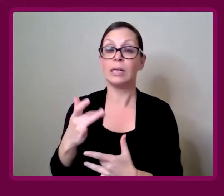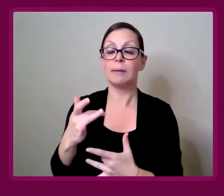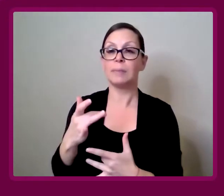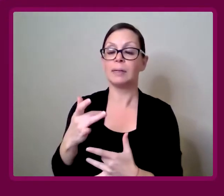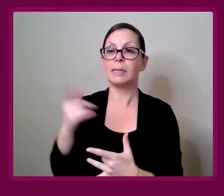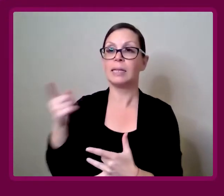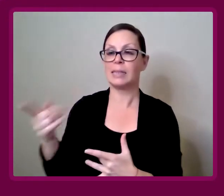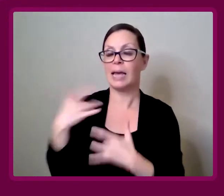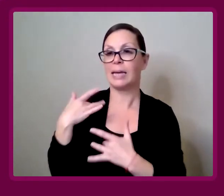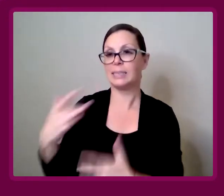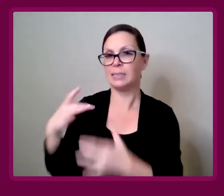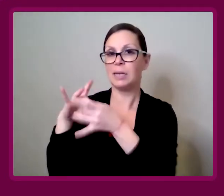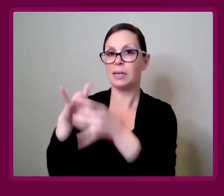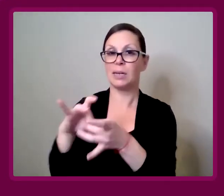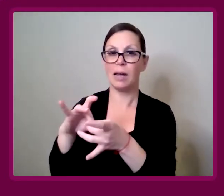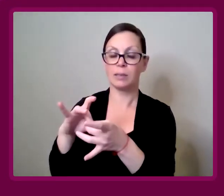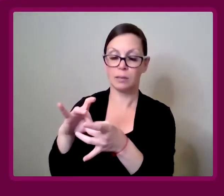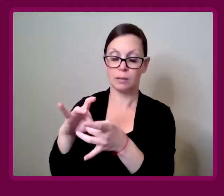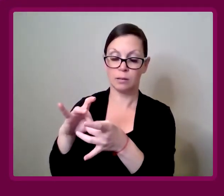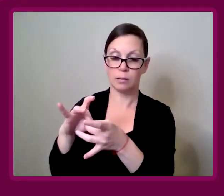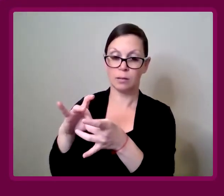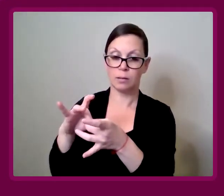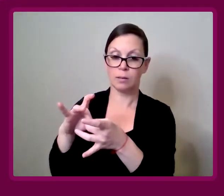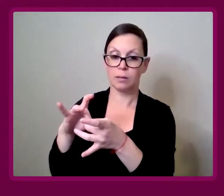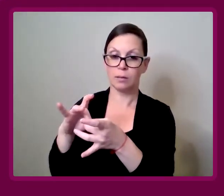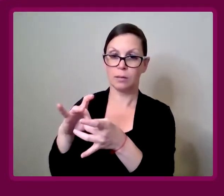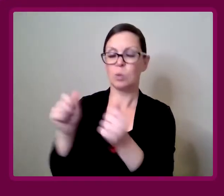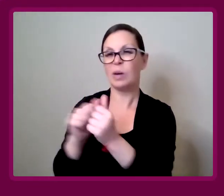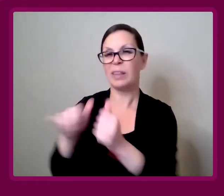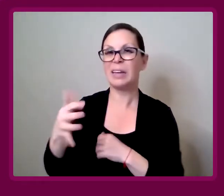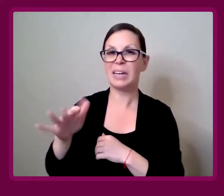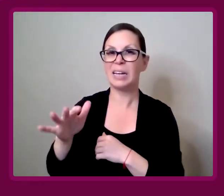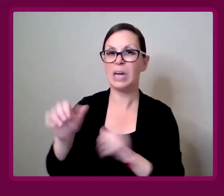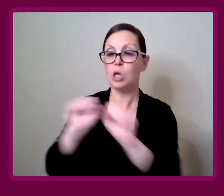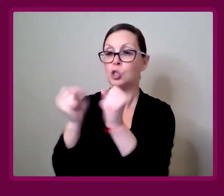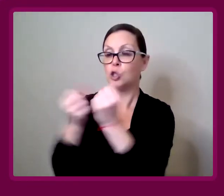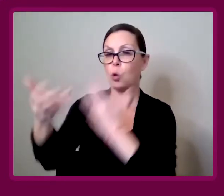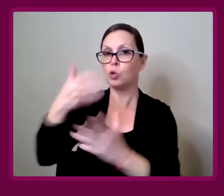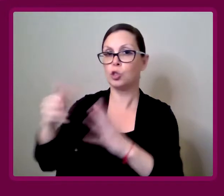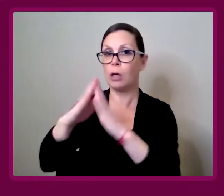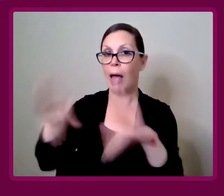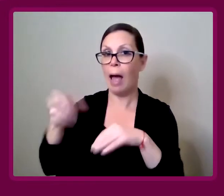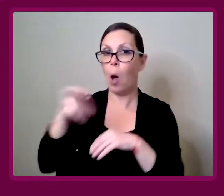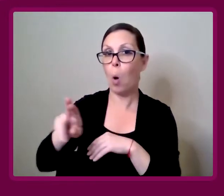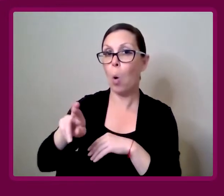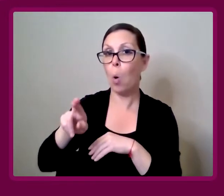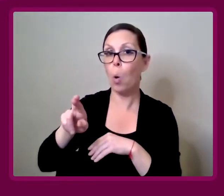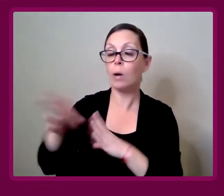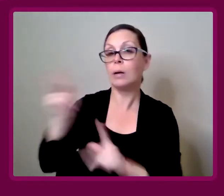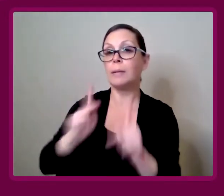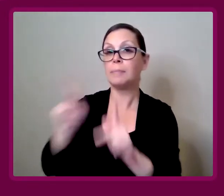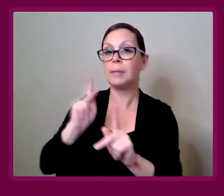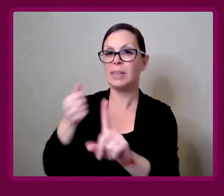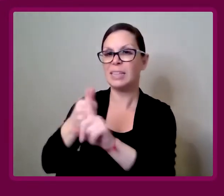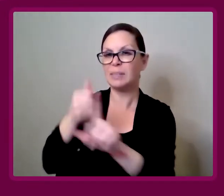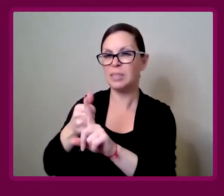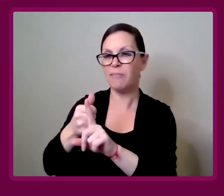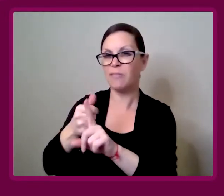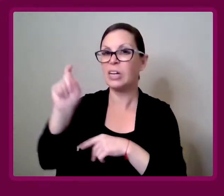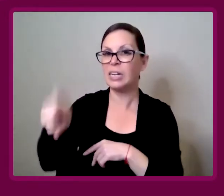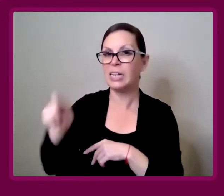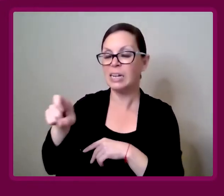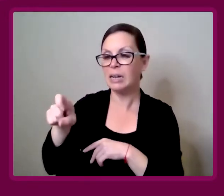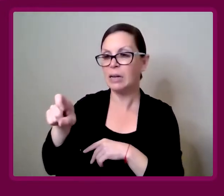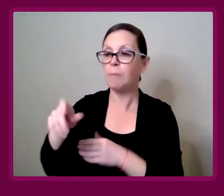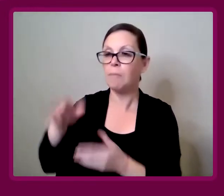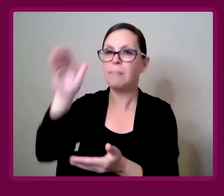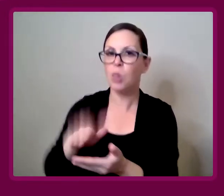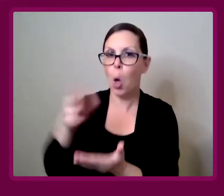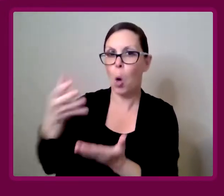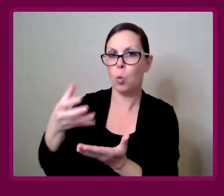Typically they're more associated with social housing, or people that are in need of, maybe